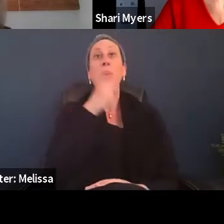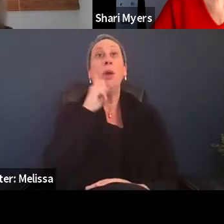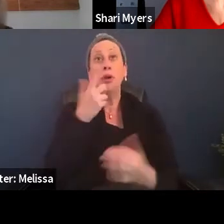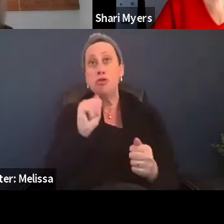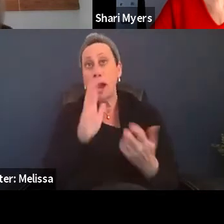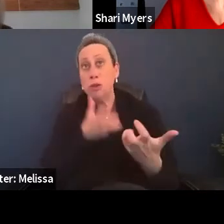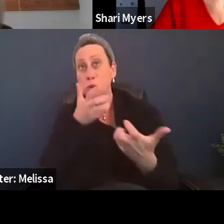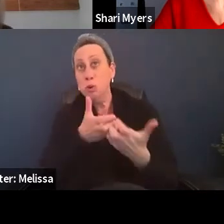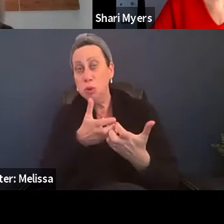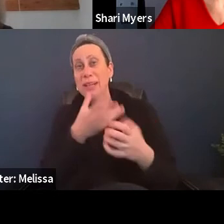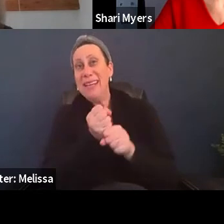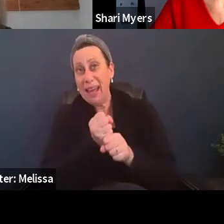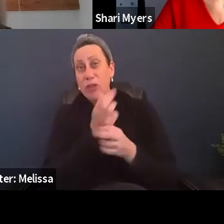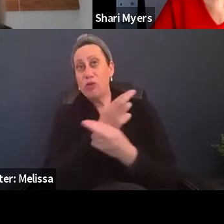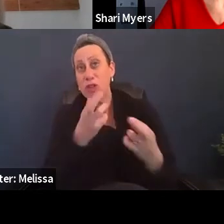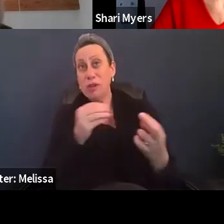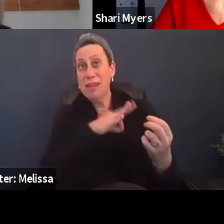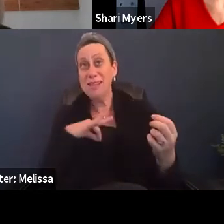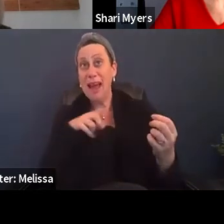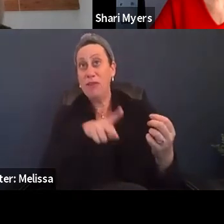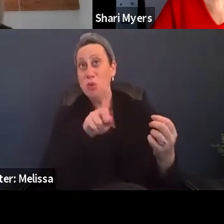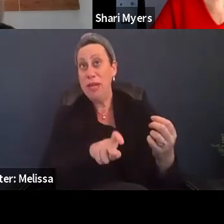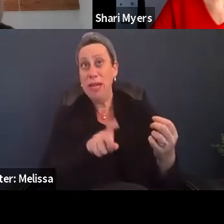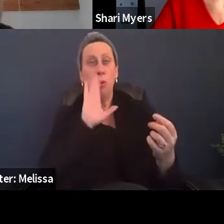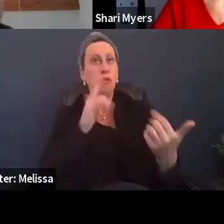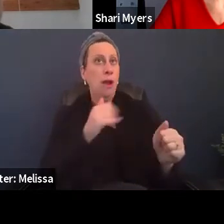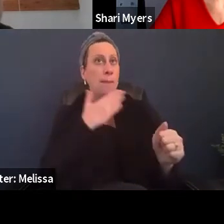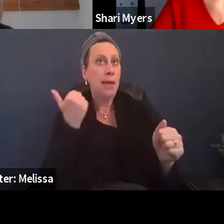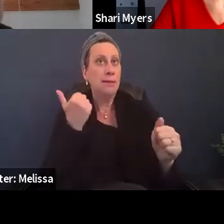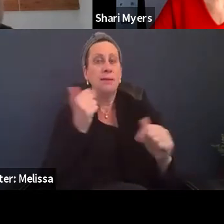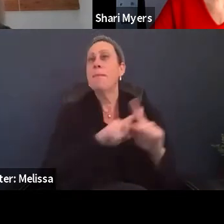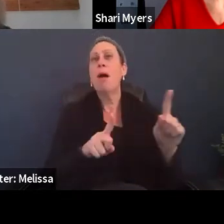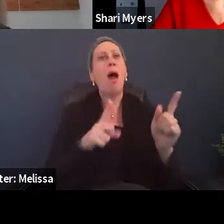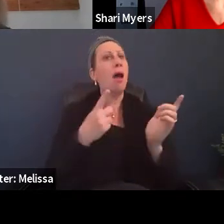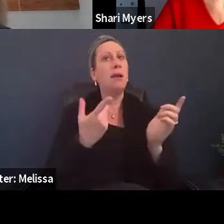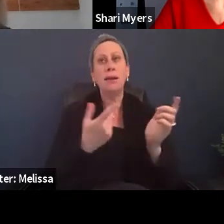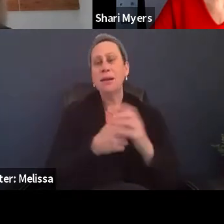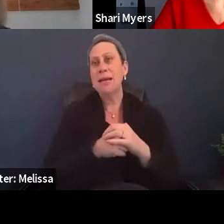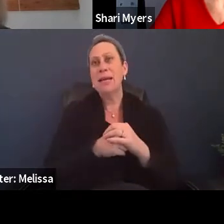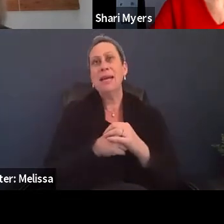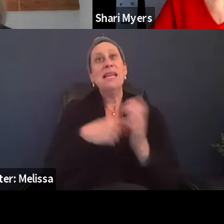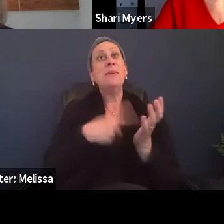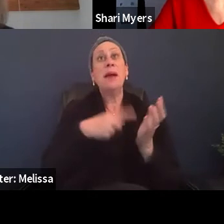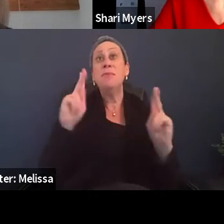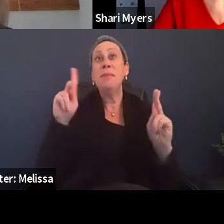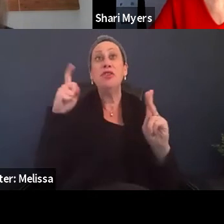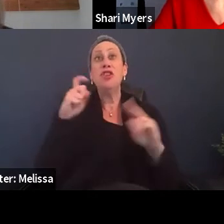to get the resources and staff that you need. But sometimes it's just, well, I'll just sit here on on my cot